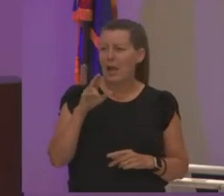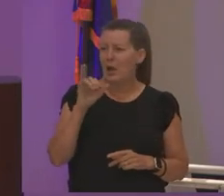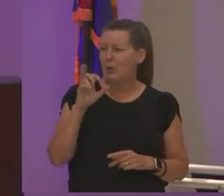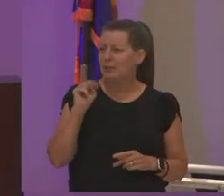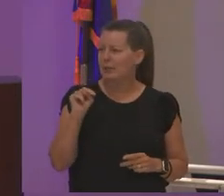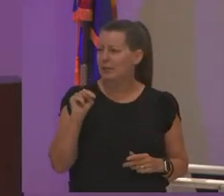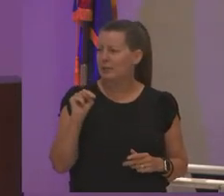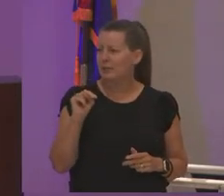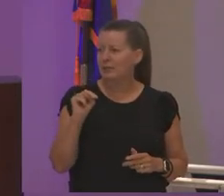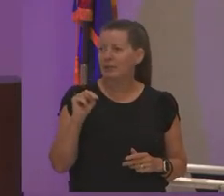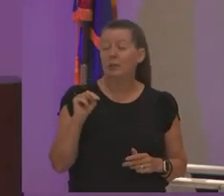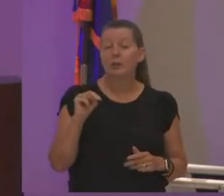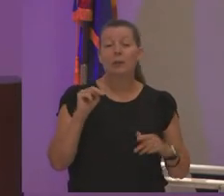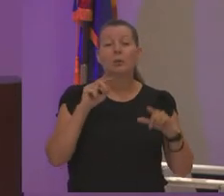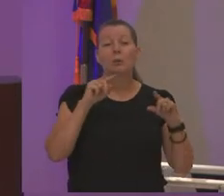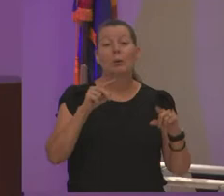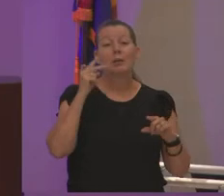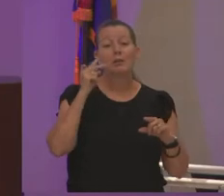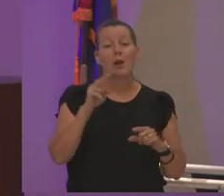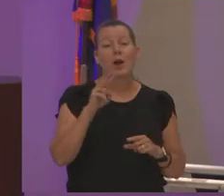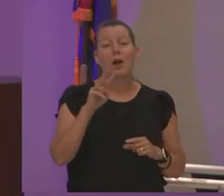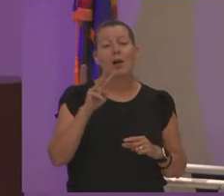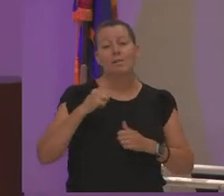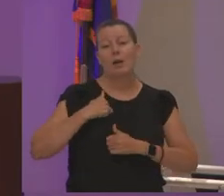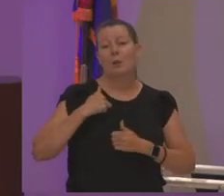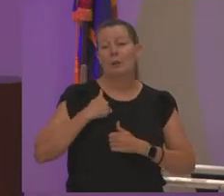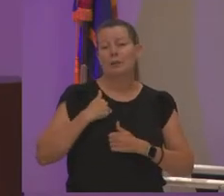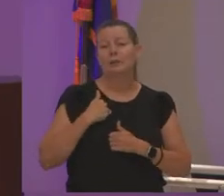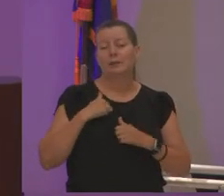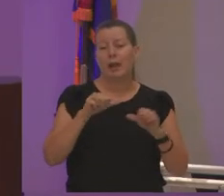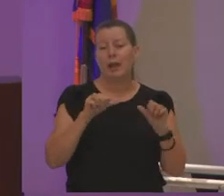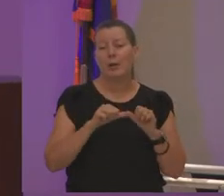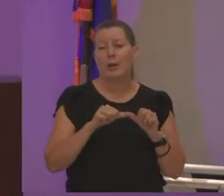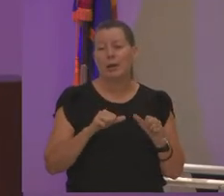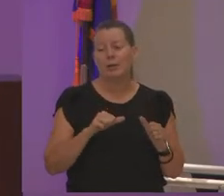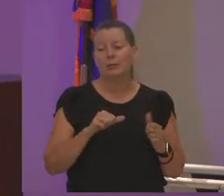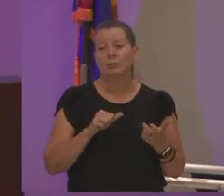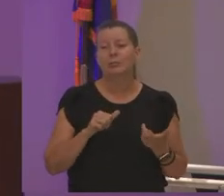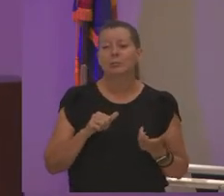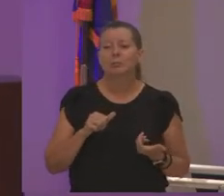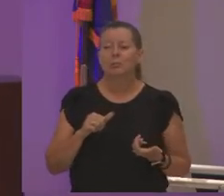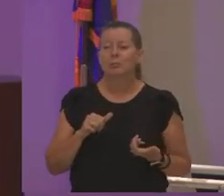and so we went in and we saw the veterans area and pam popped up and popped out i said oh okay